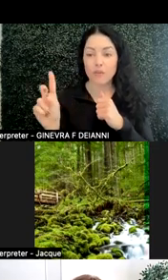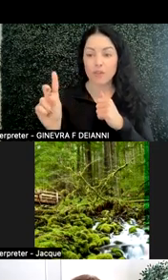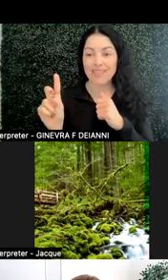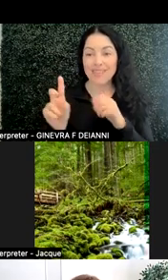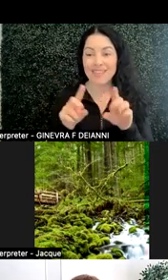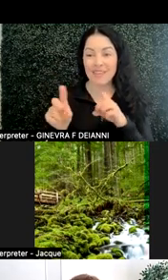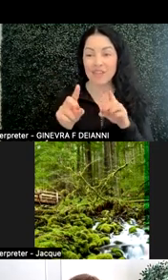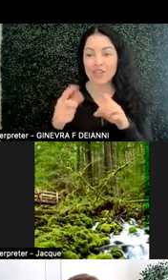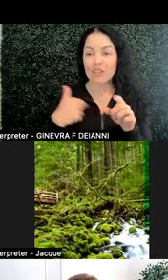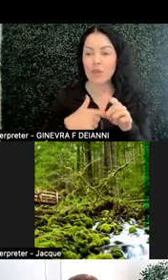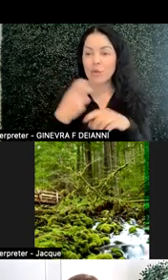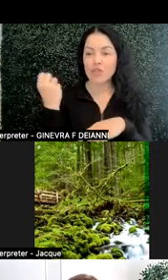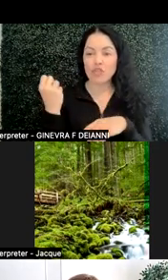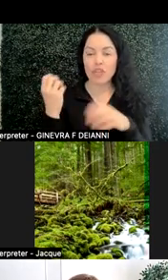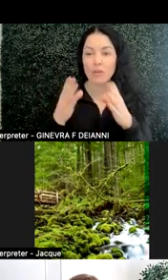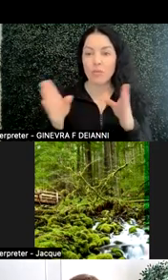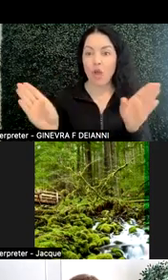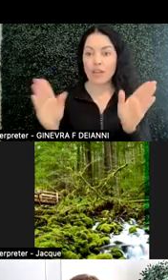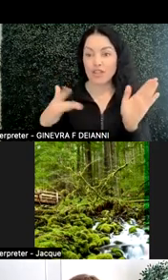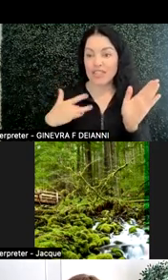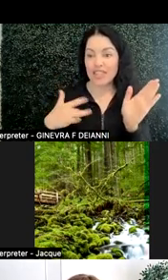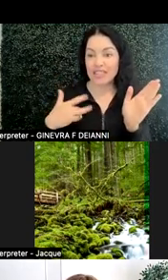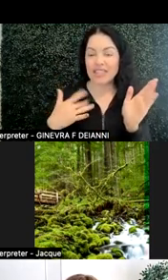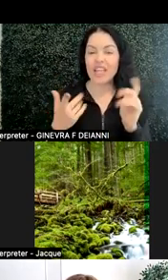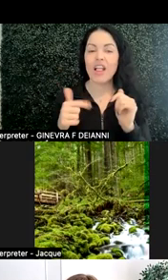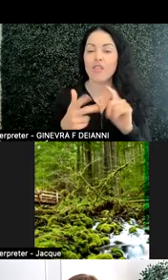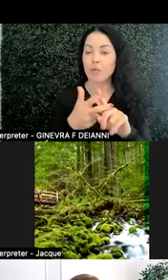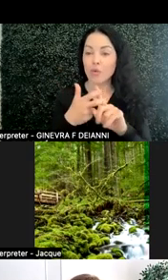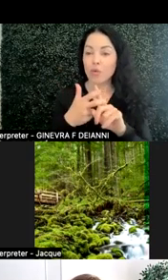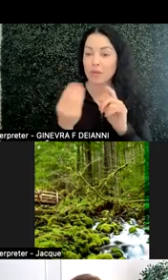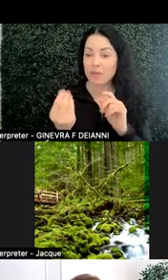we took the broadest sense. Our recruitment materials did use words